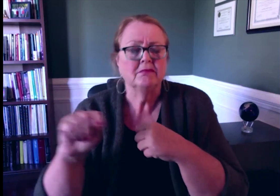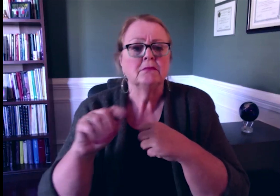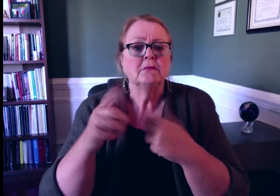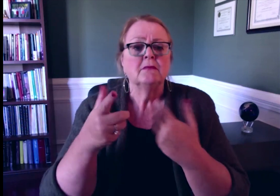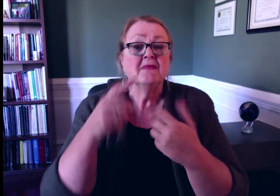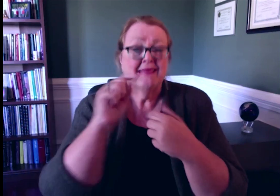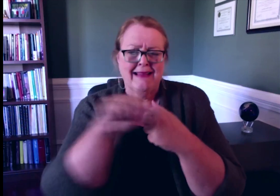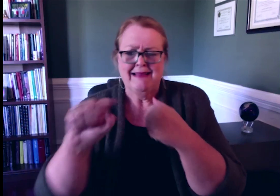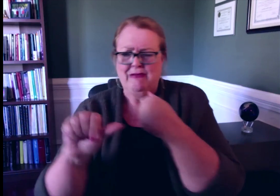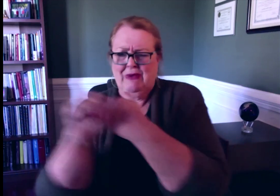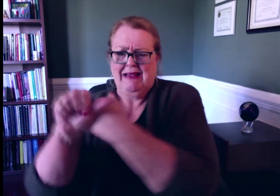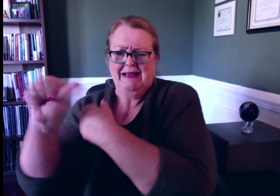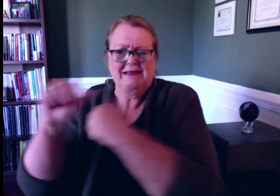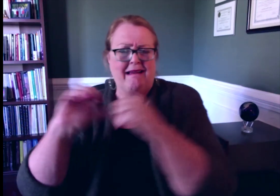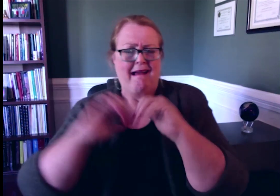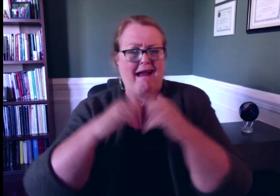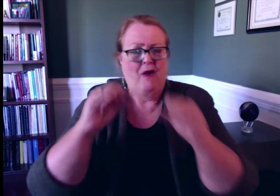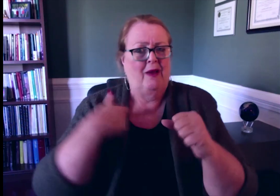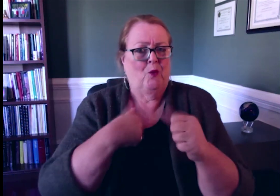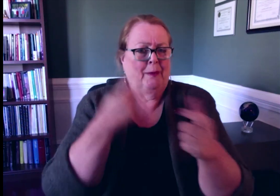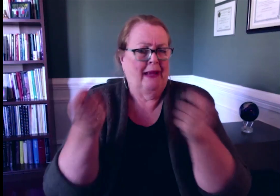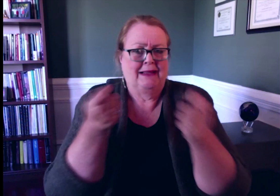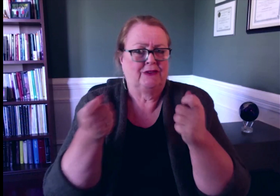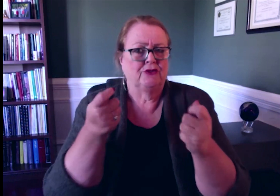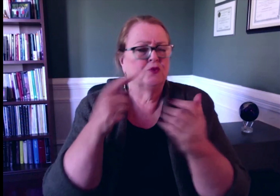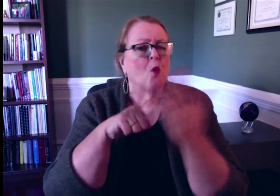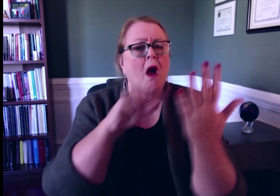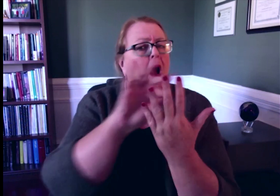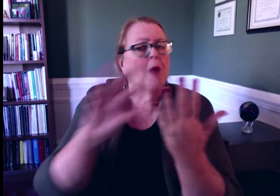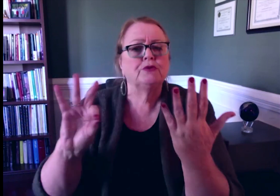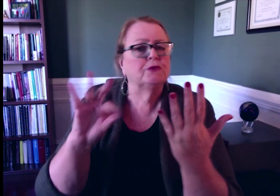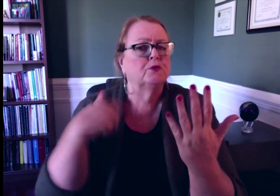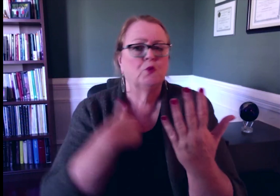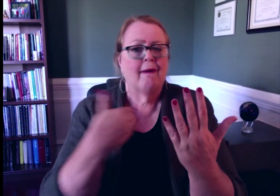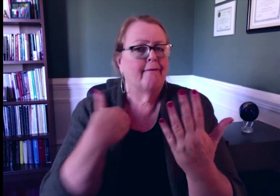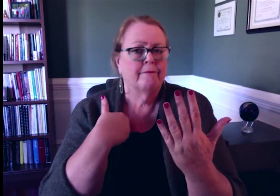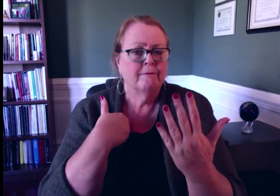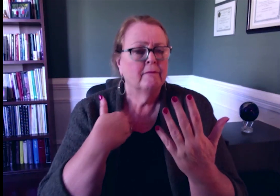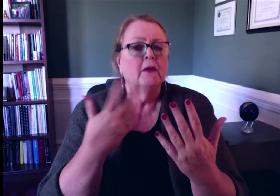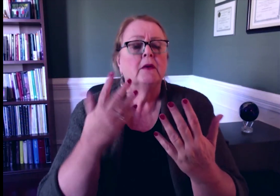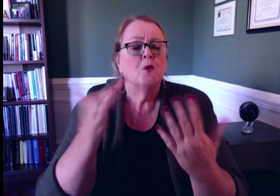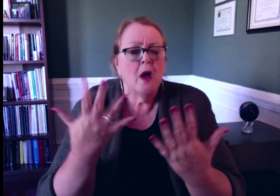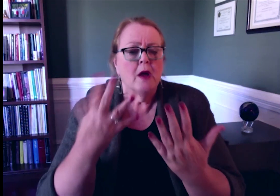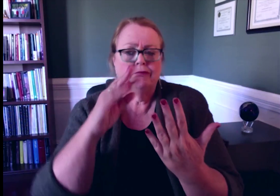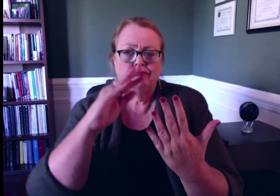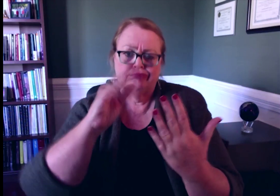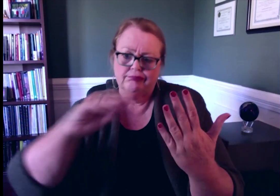apparent due to the analysis. These risks must be managed - the report outlines some of the options available.